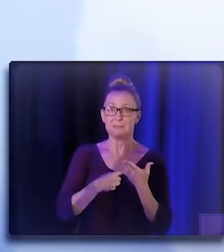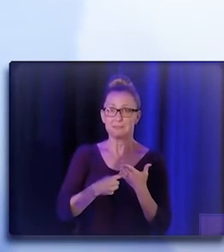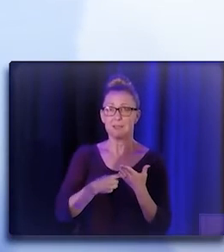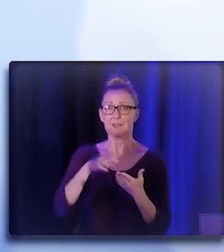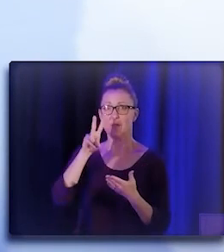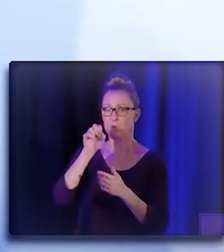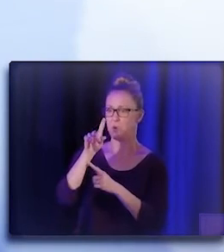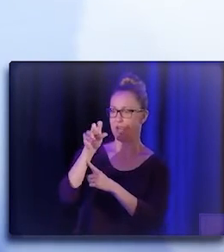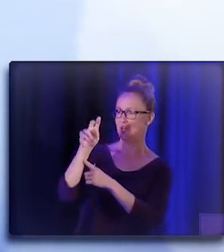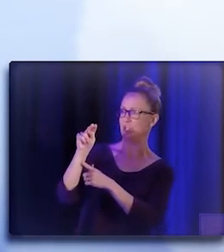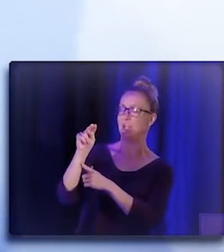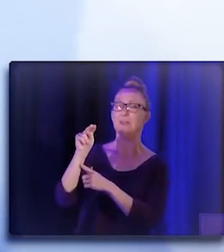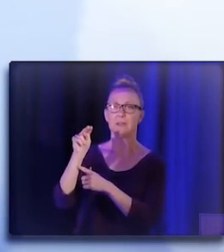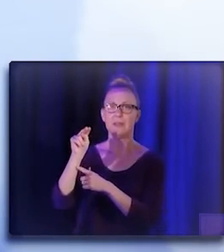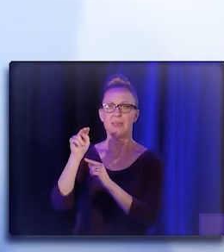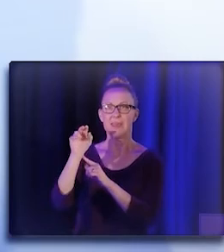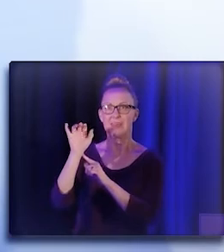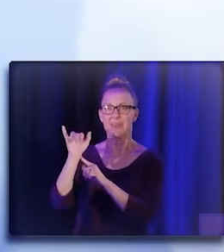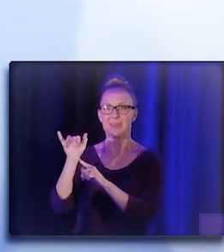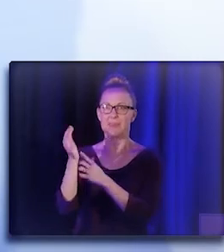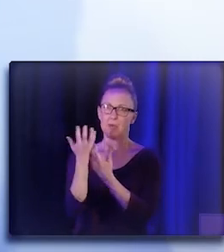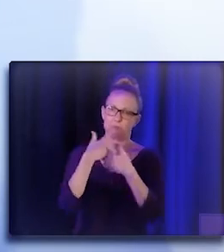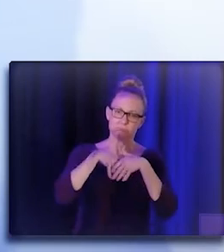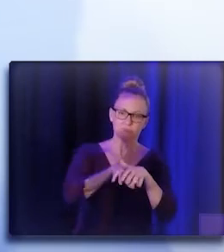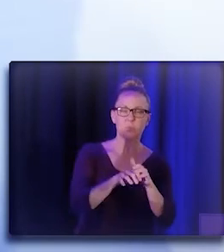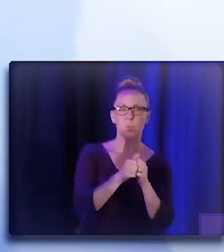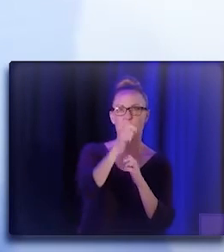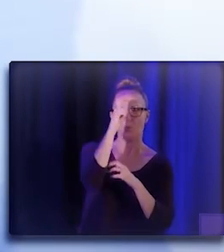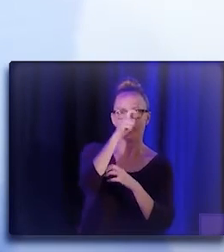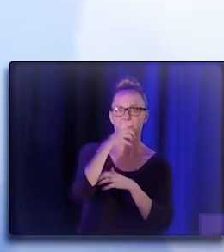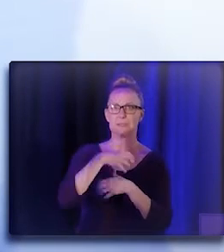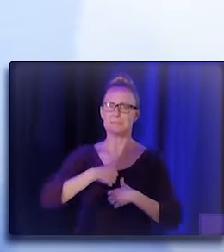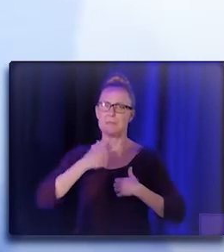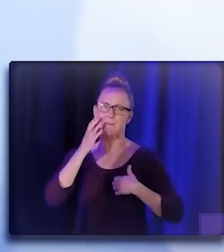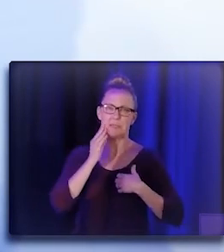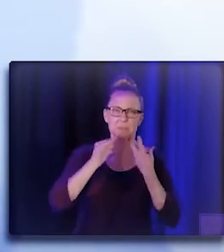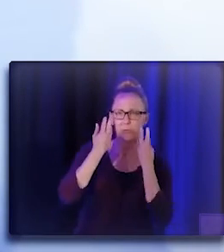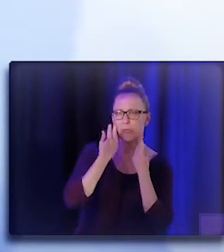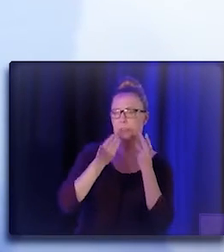that vocation is infused with wisdom and life experience that they already have.